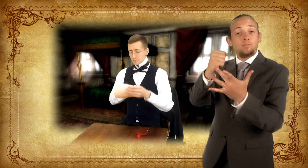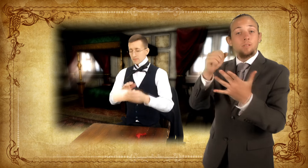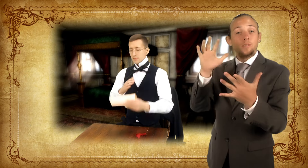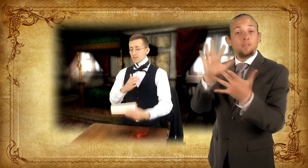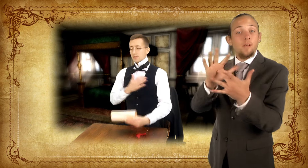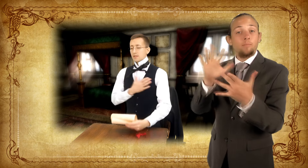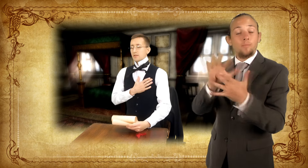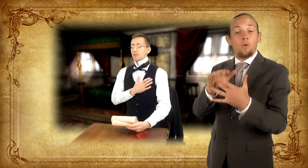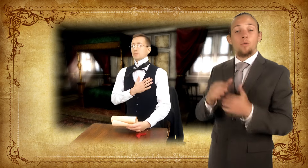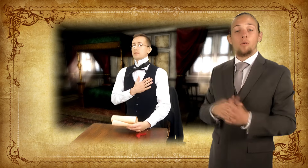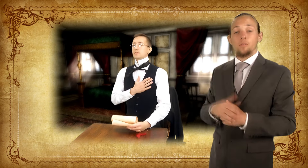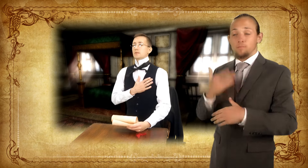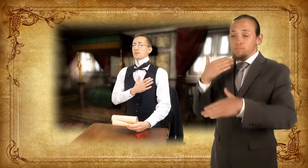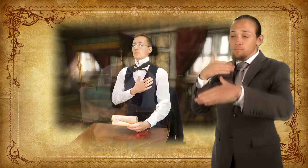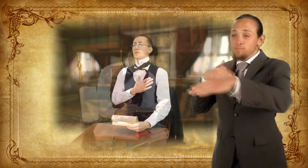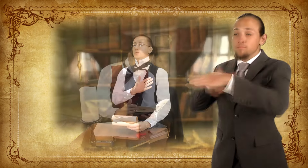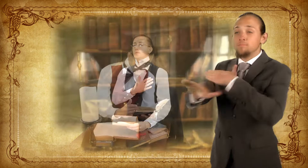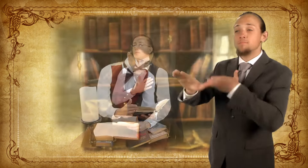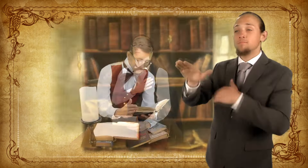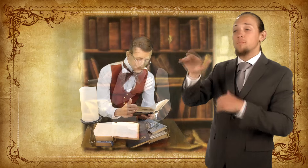entering Yale College as a sophomore!